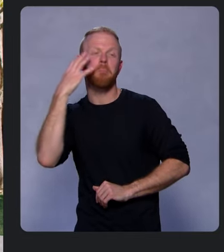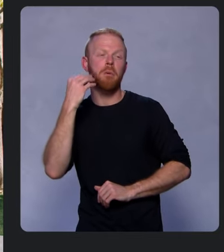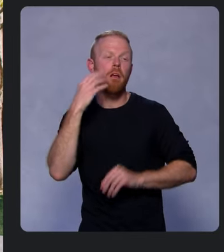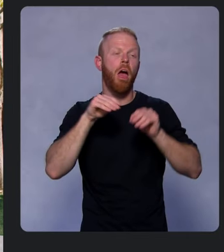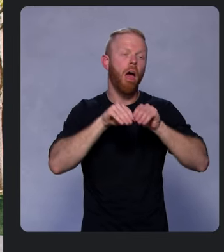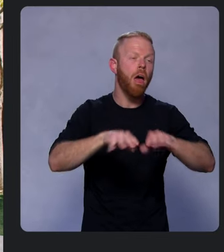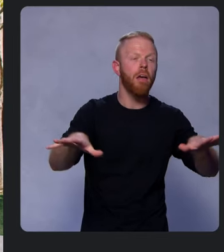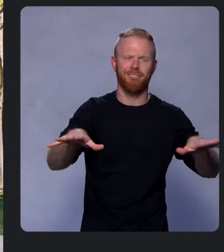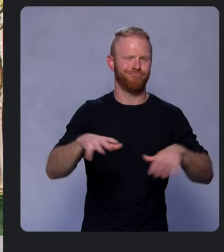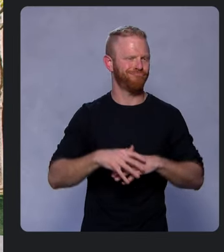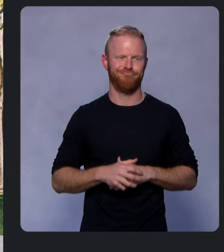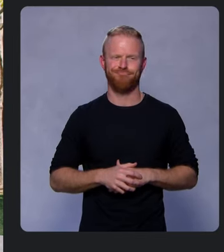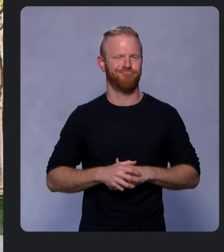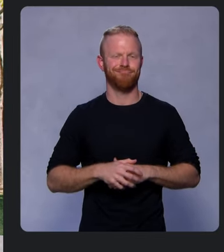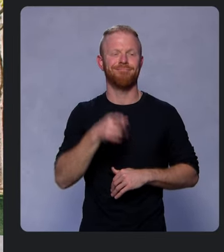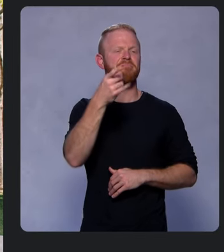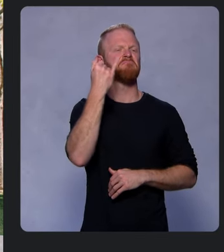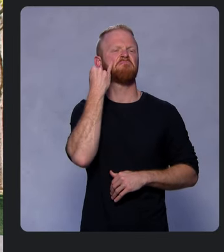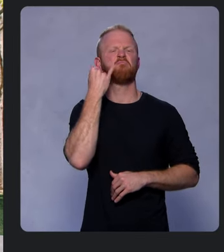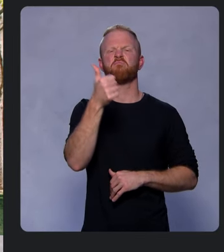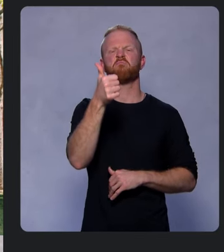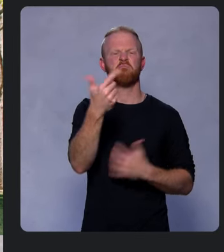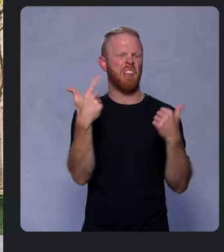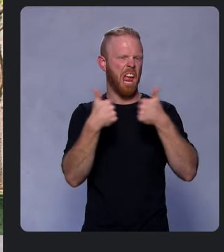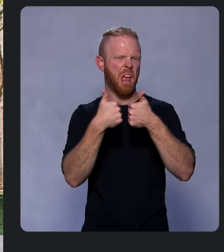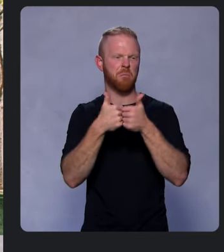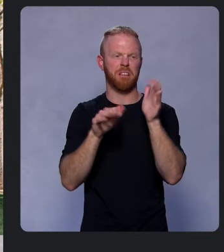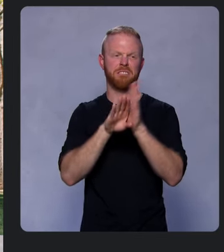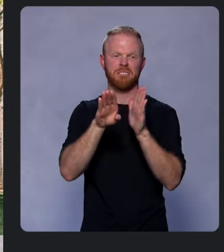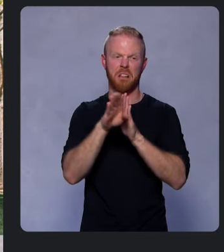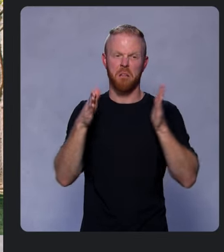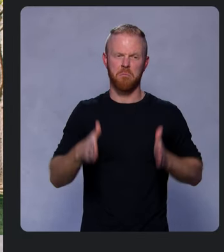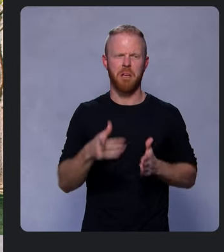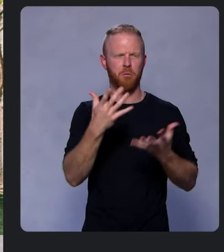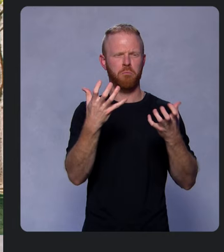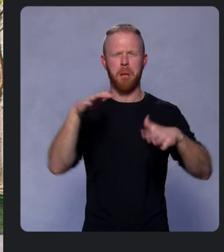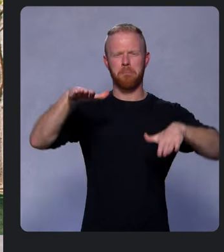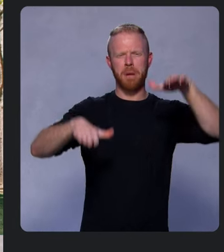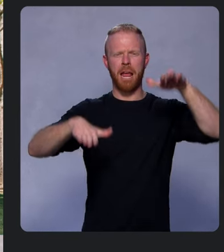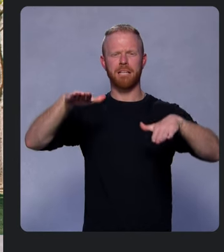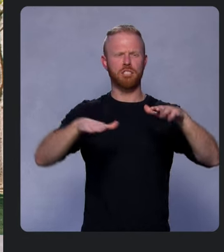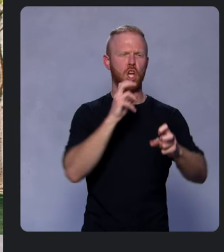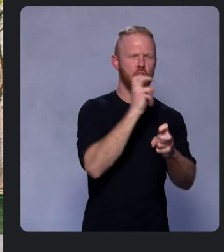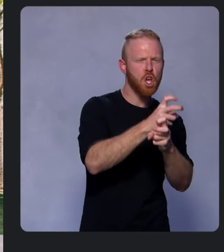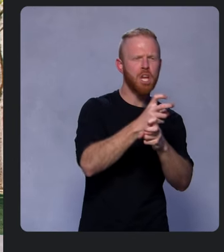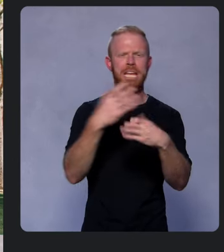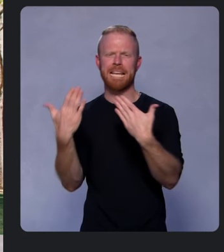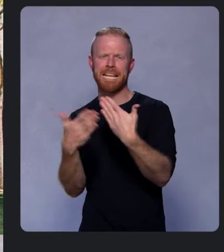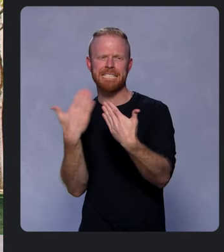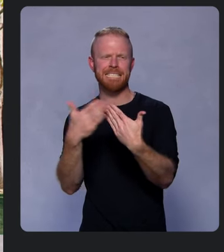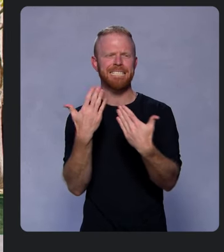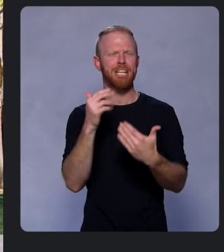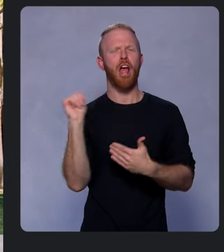So let's say you're a game developer and you want to balance the difficulty of your game to keep users engaged. With personalization,